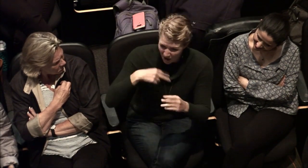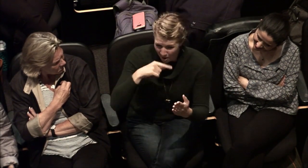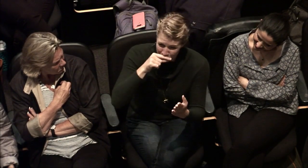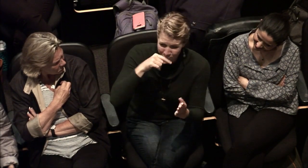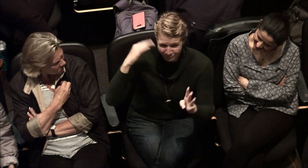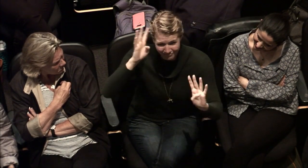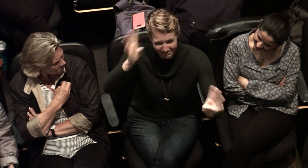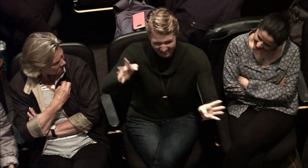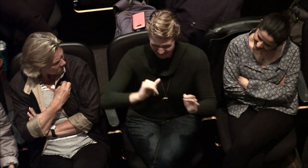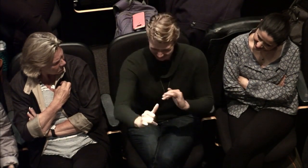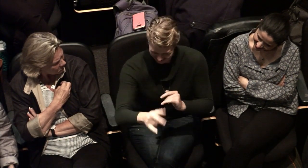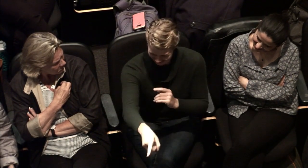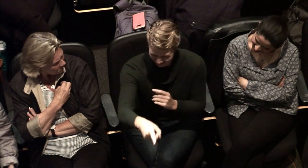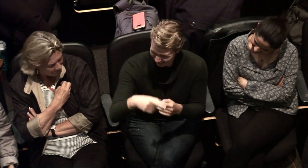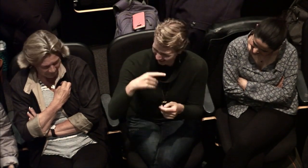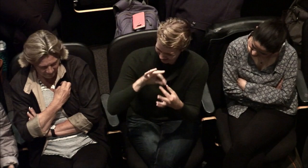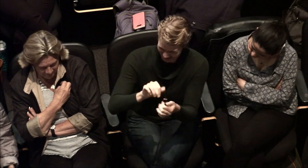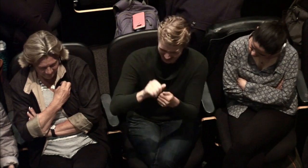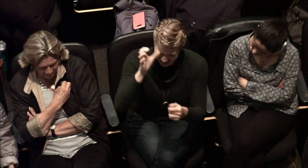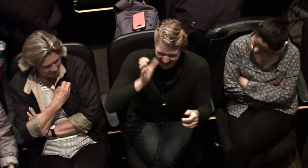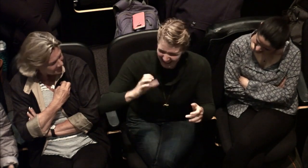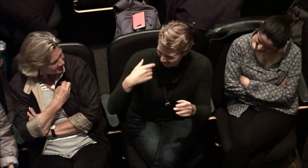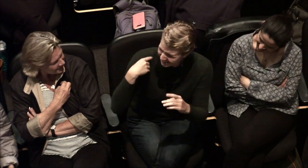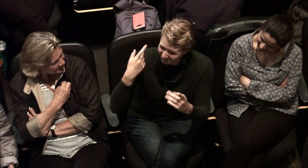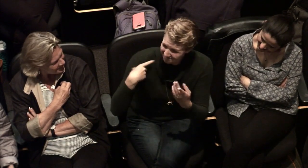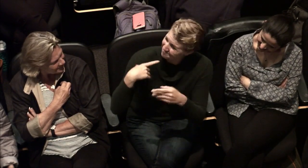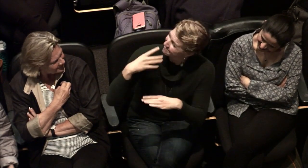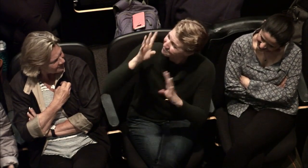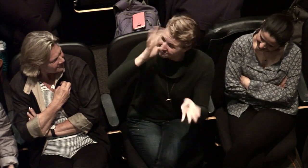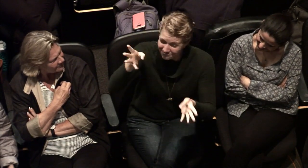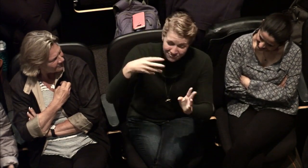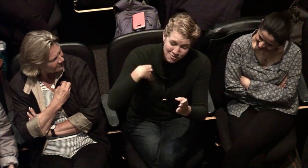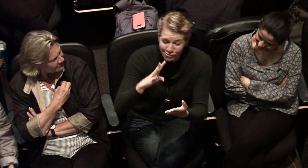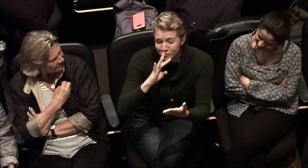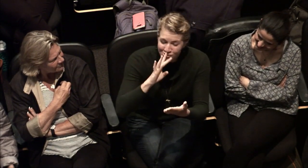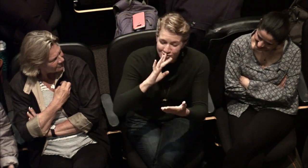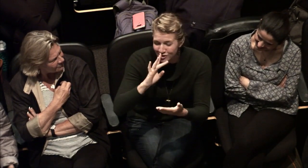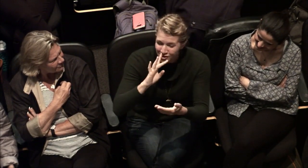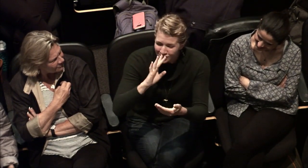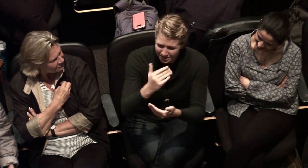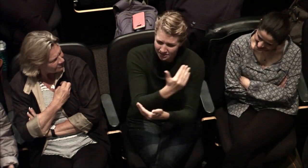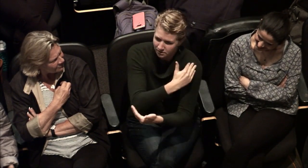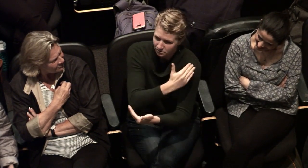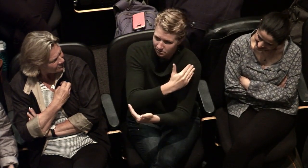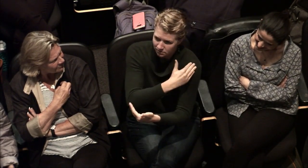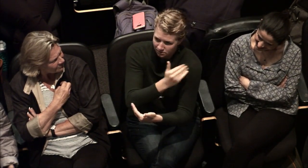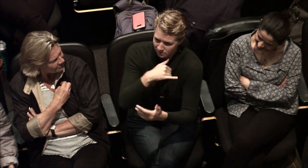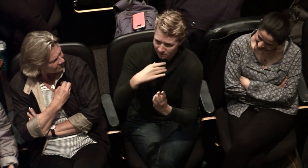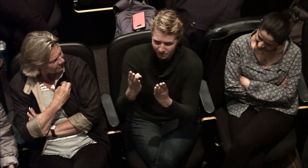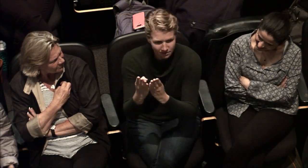mouth move like the other student was. I thought that seems fun, why not? So it's kind of funny it's the same as Claudia's experience that yeah I found myself